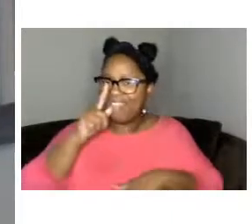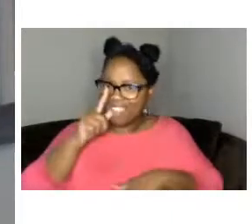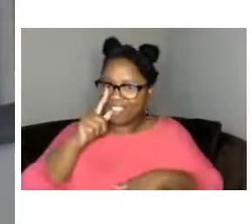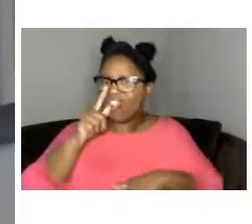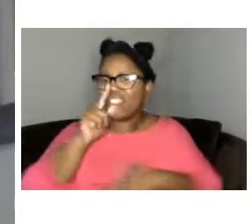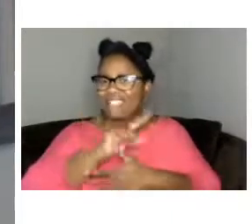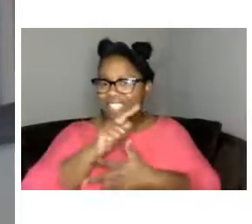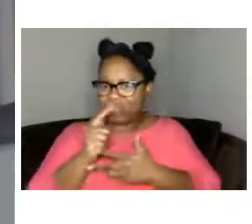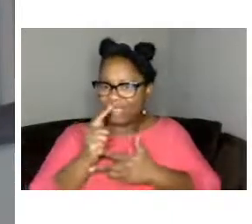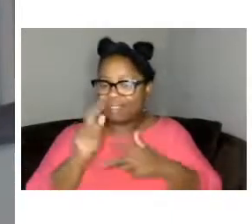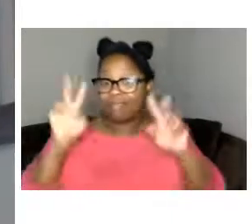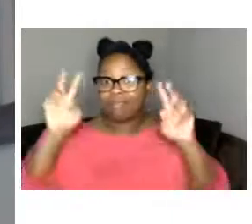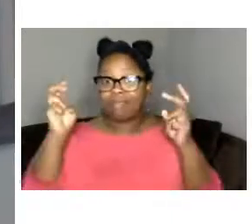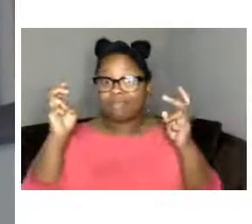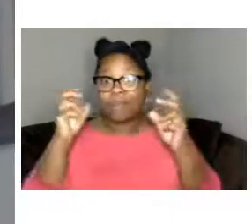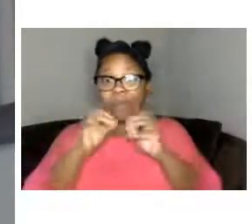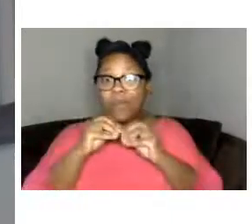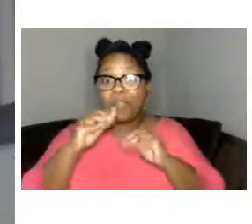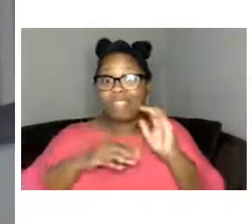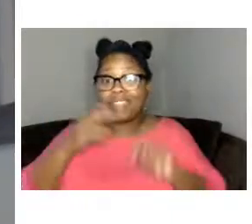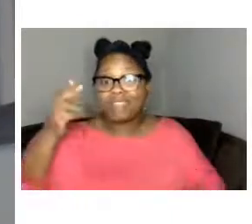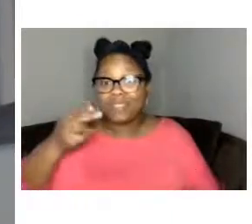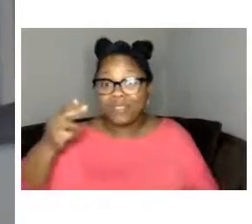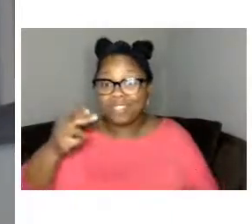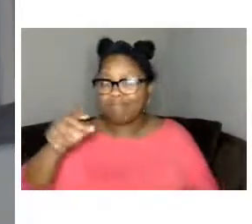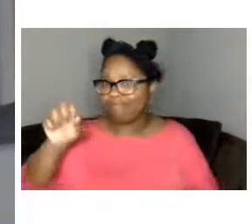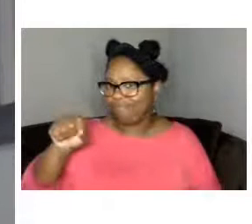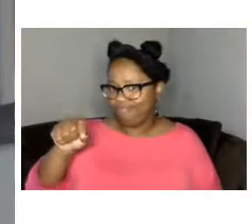as david mentioned my name is shante daniels and i'm the executive director